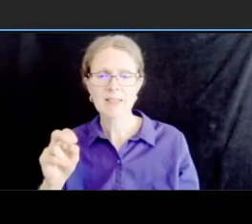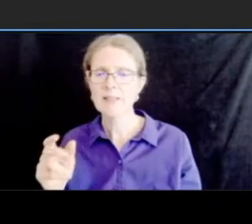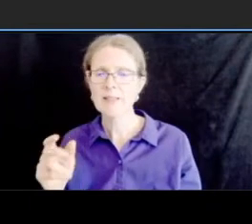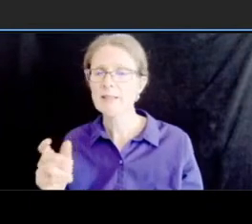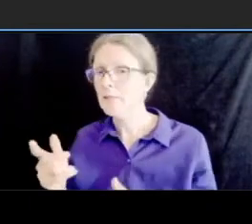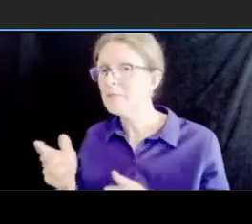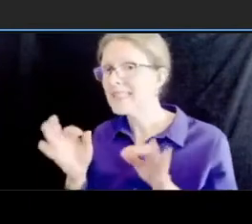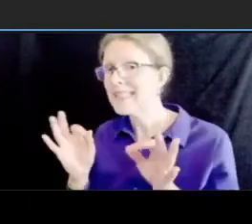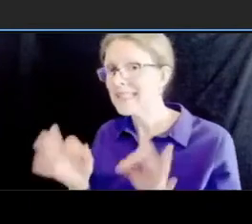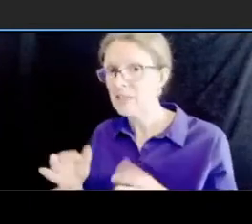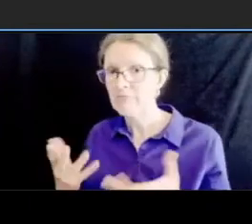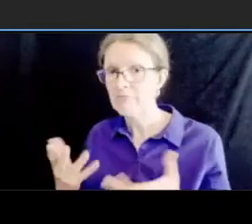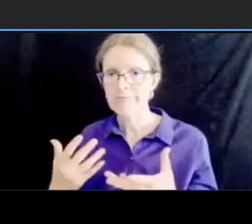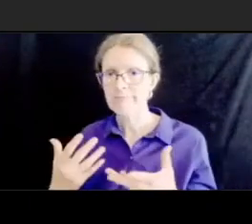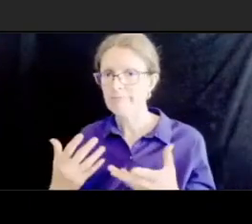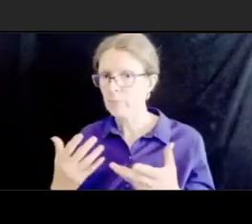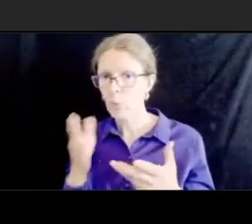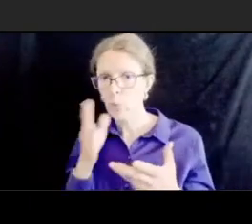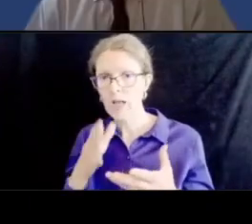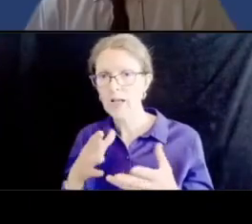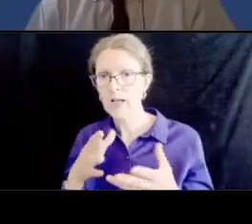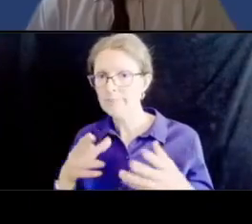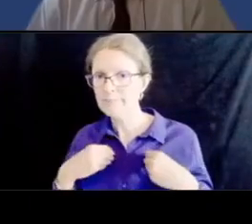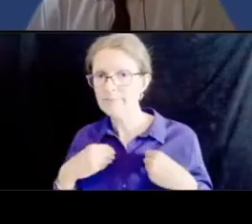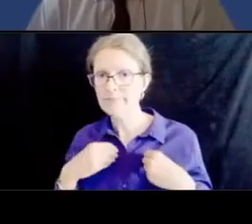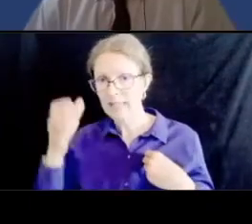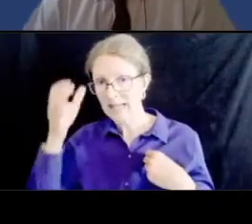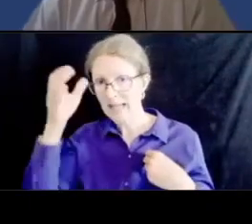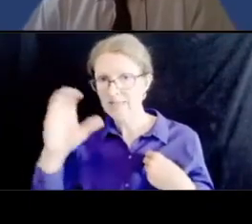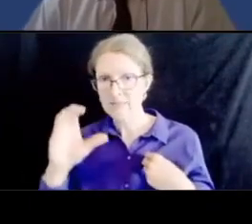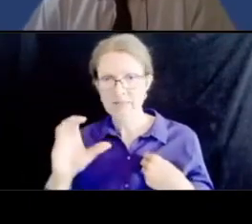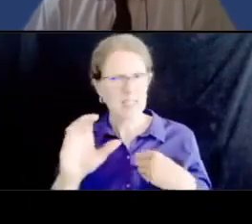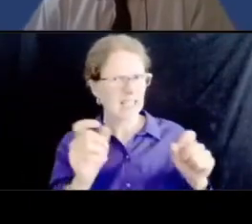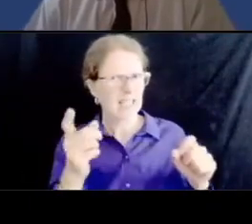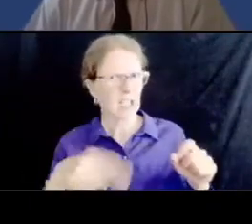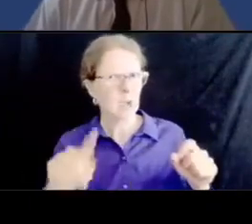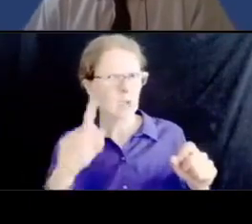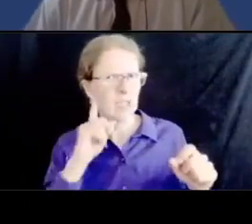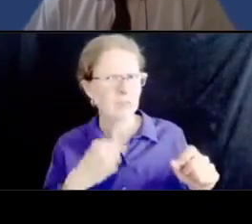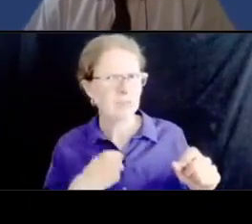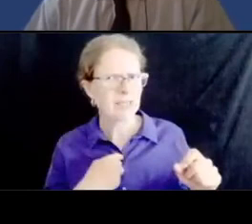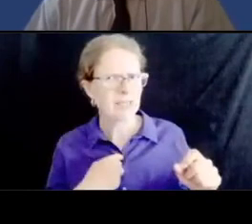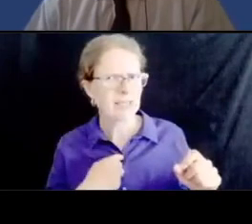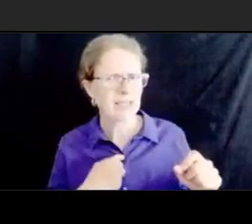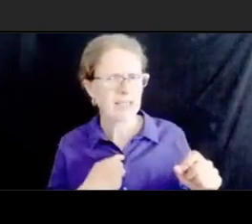yes okay i wanted to clarify what you said we are not reducing the time that you get to